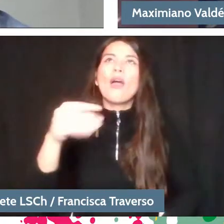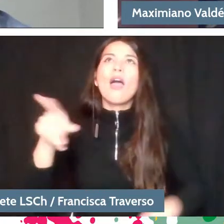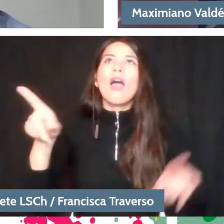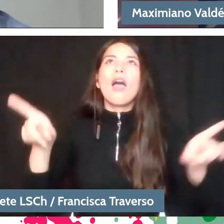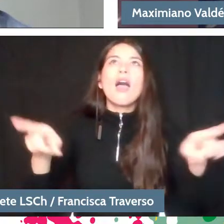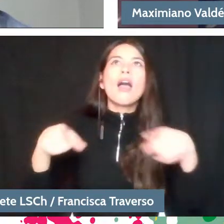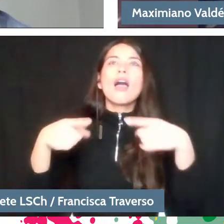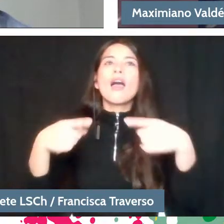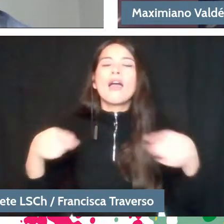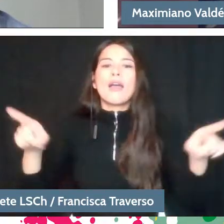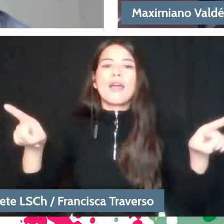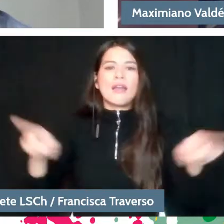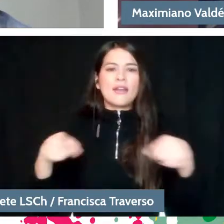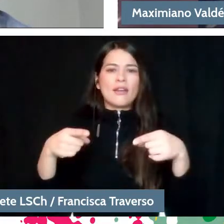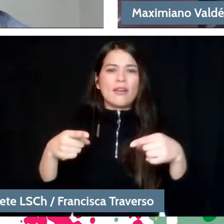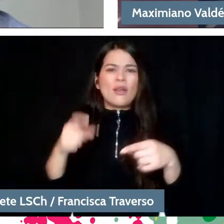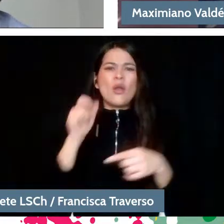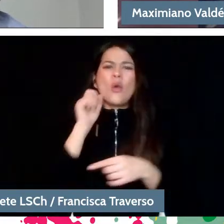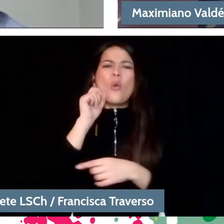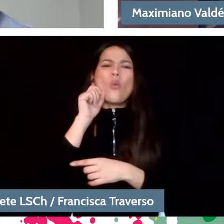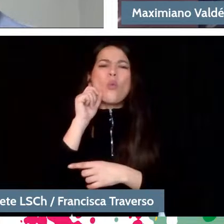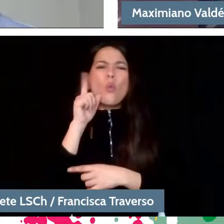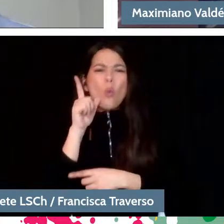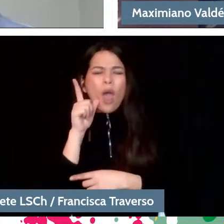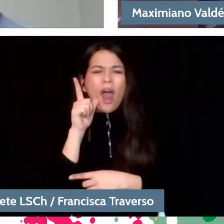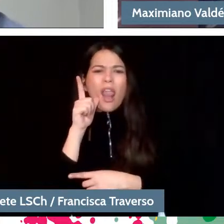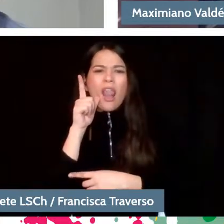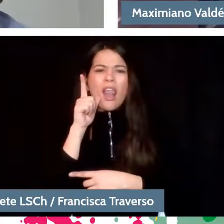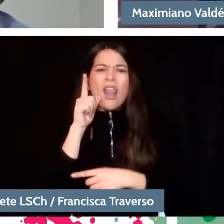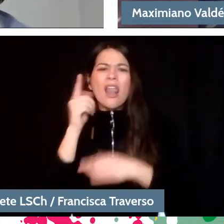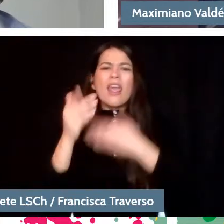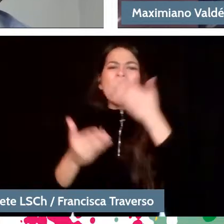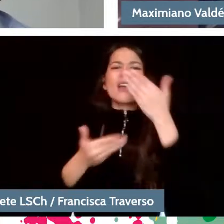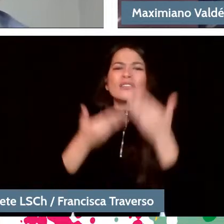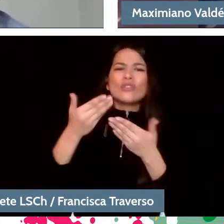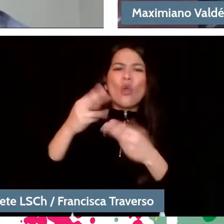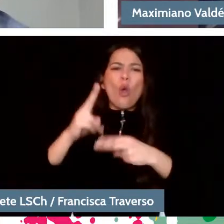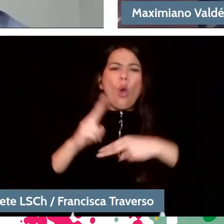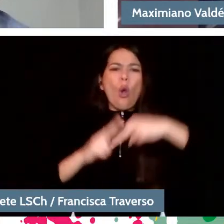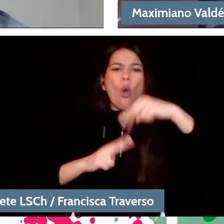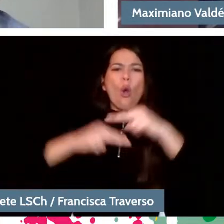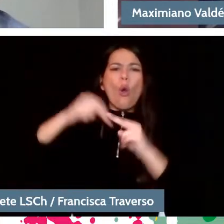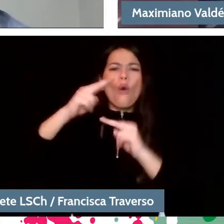Which piece, which work produced in me an... an emotion at that moment?